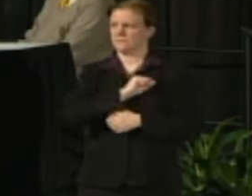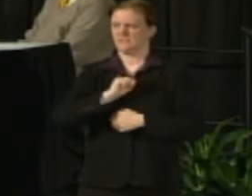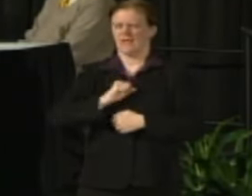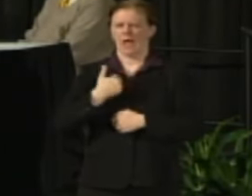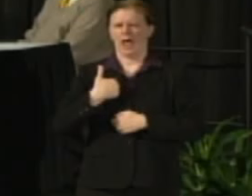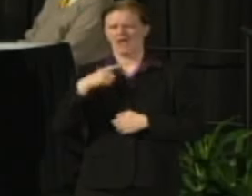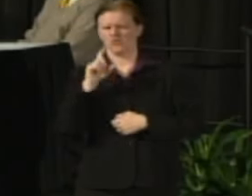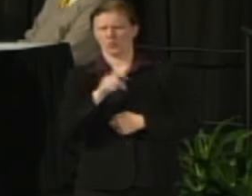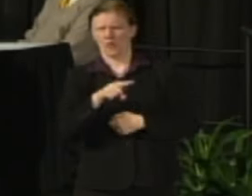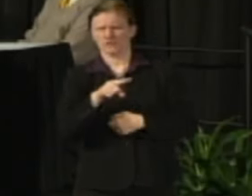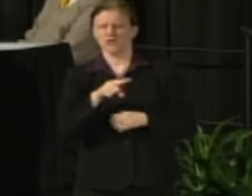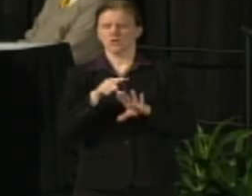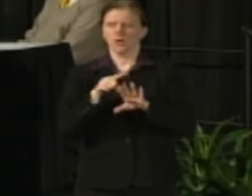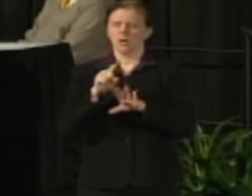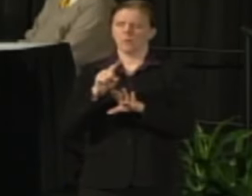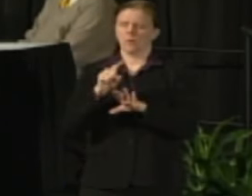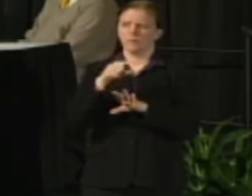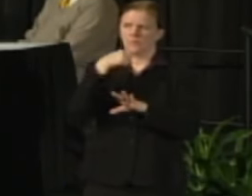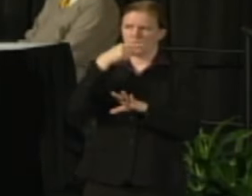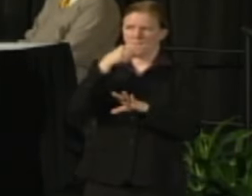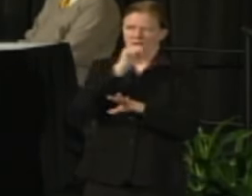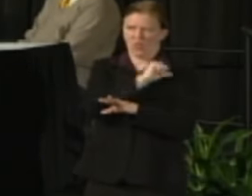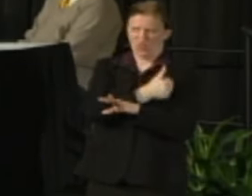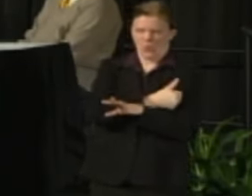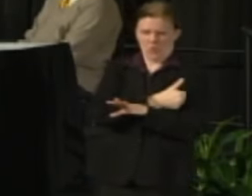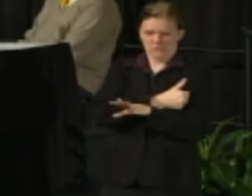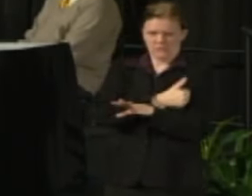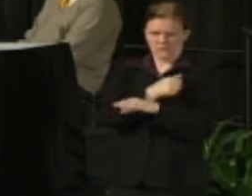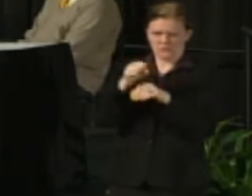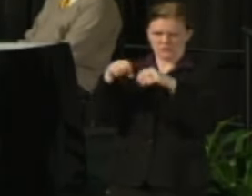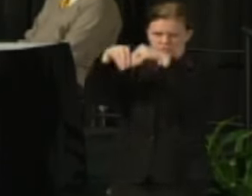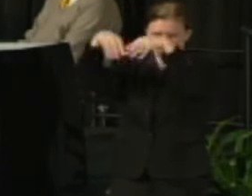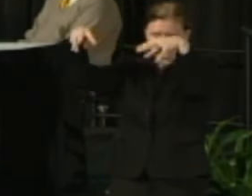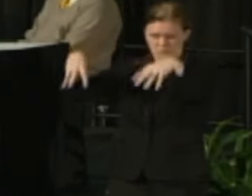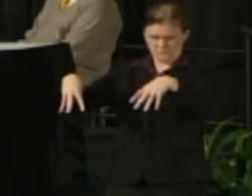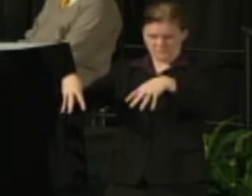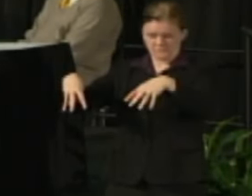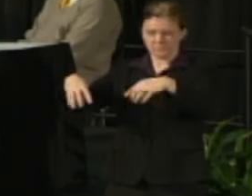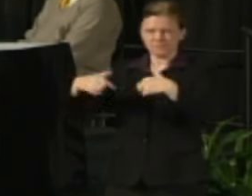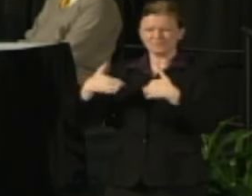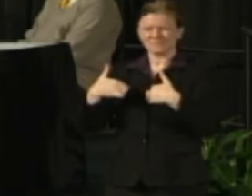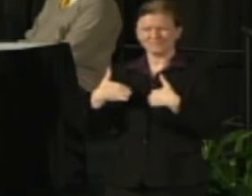From what I understand Public Authorities especially one that would be created